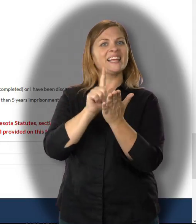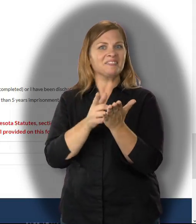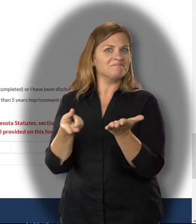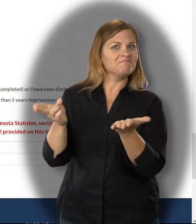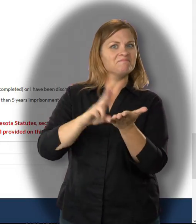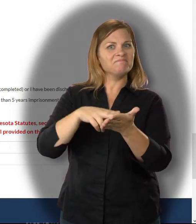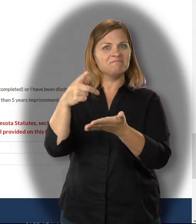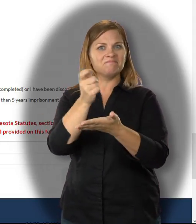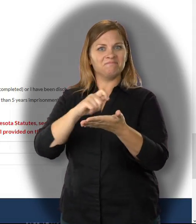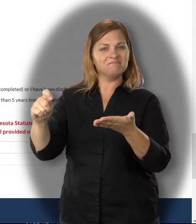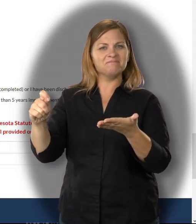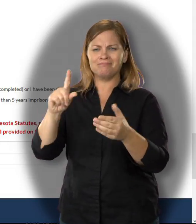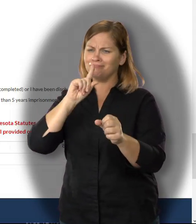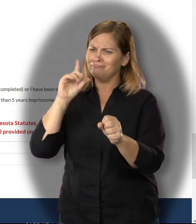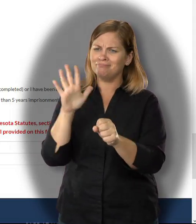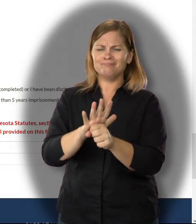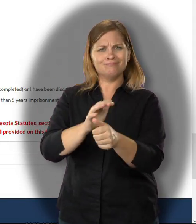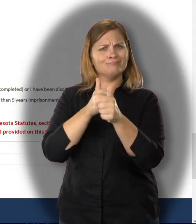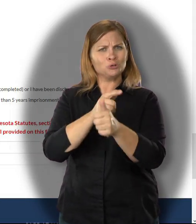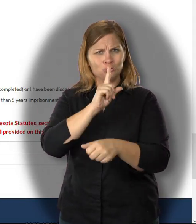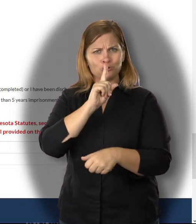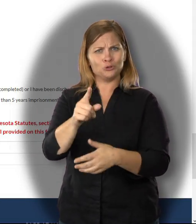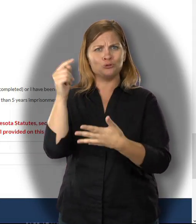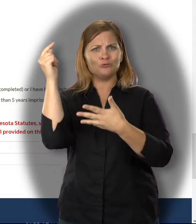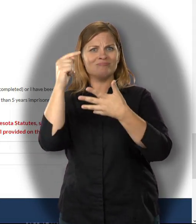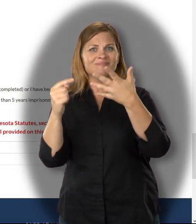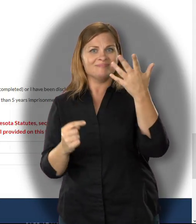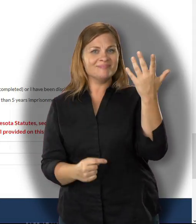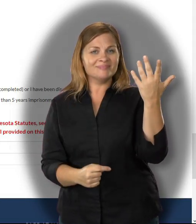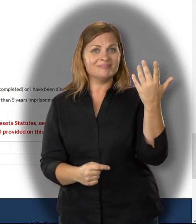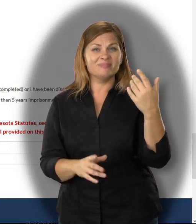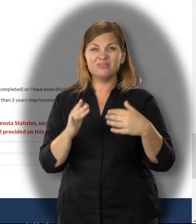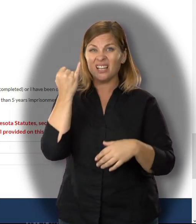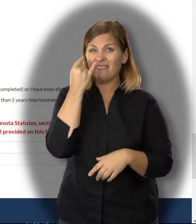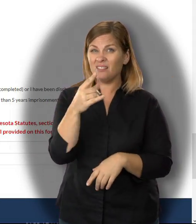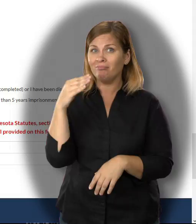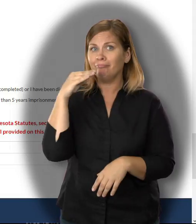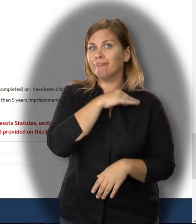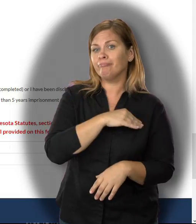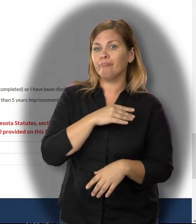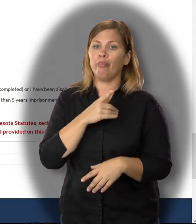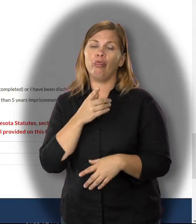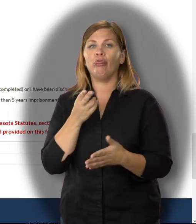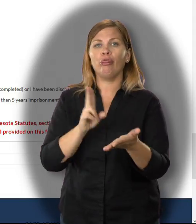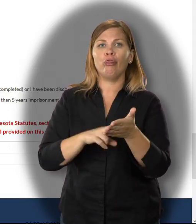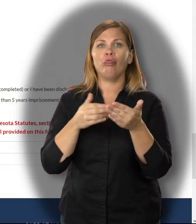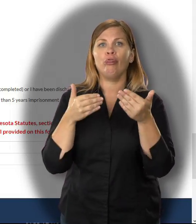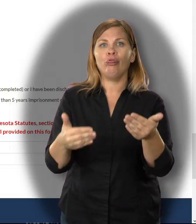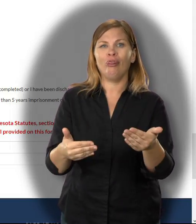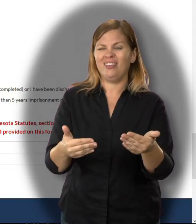By typing your name, you promise that you understand the oath and that all of the information is true.